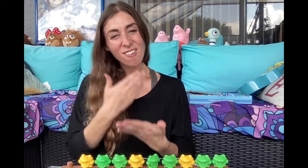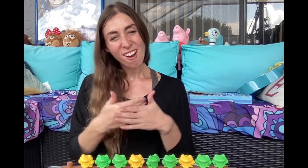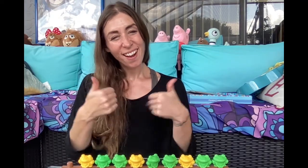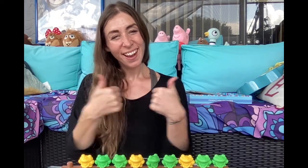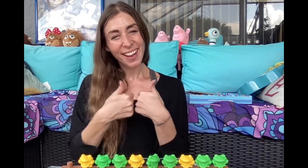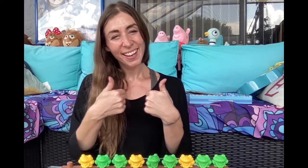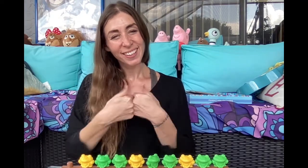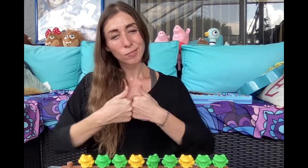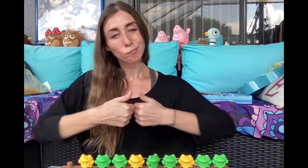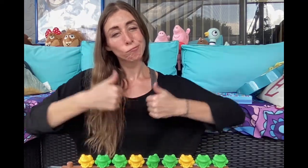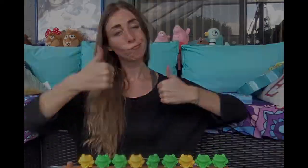Good game!